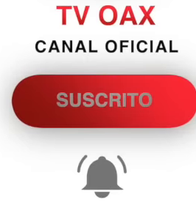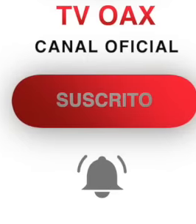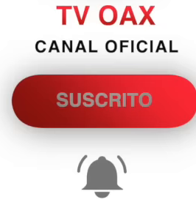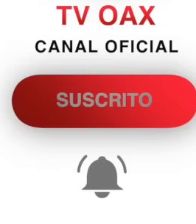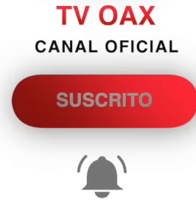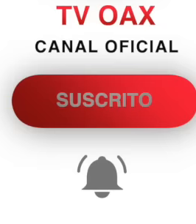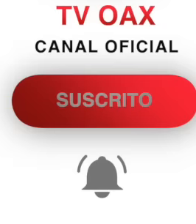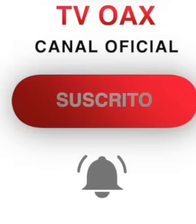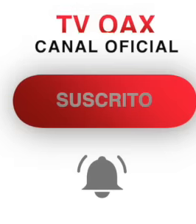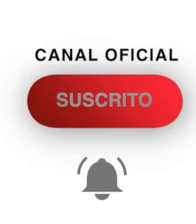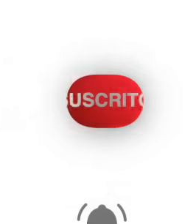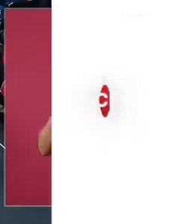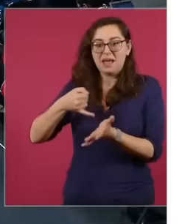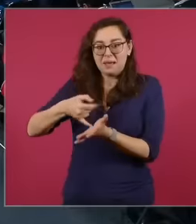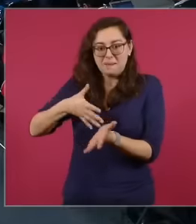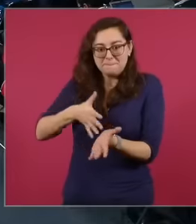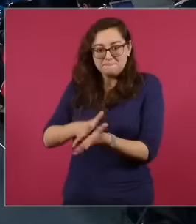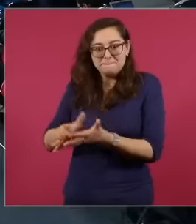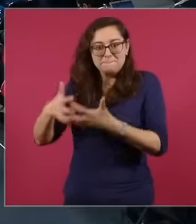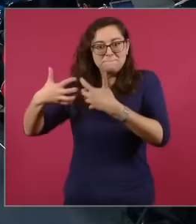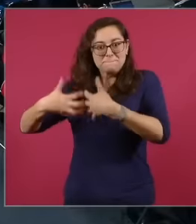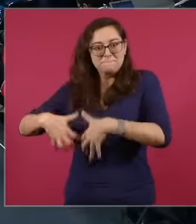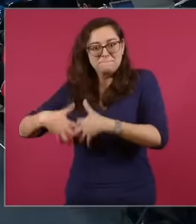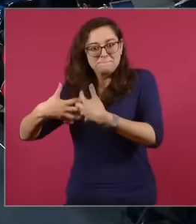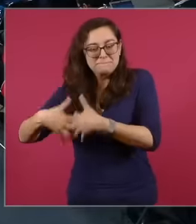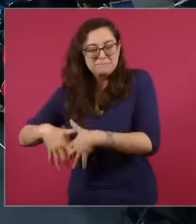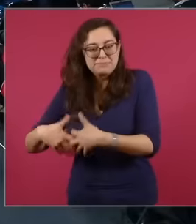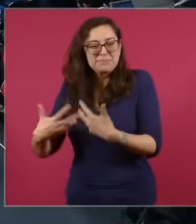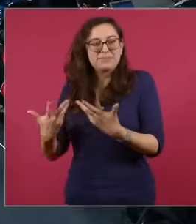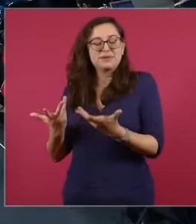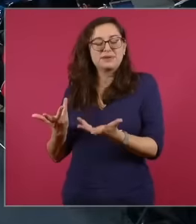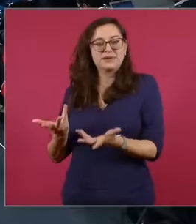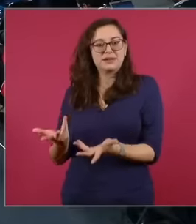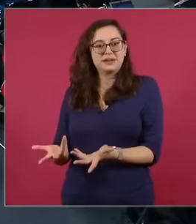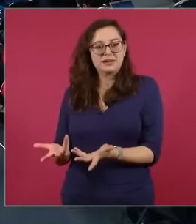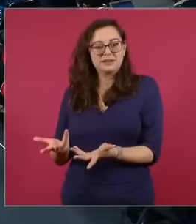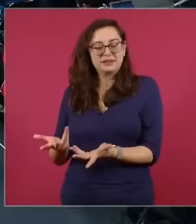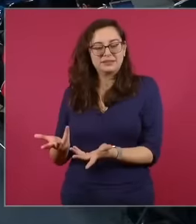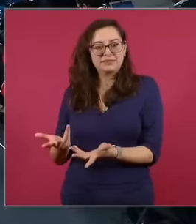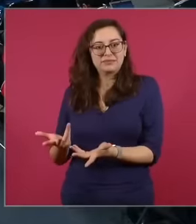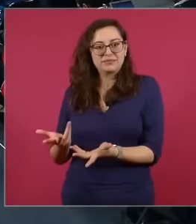a printing press, there were